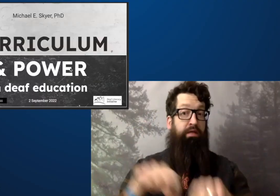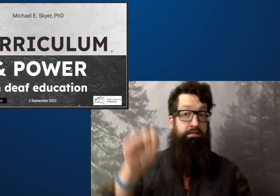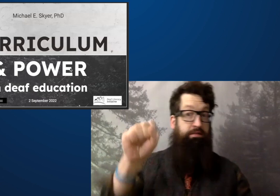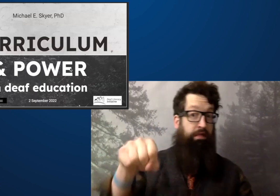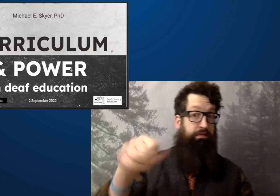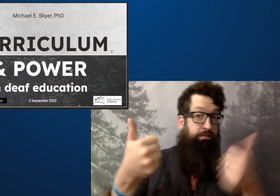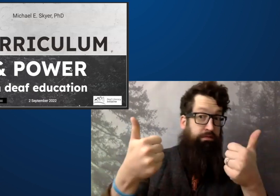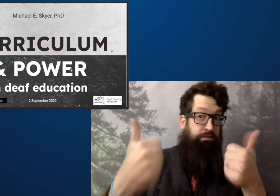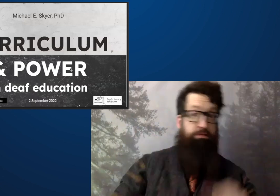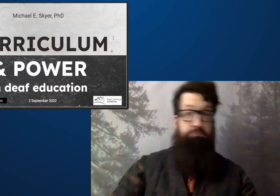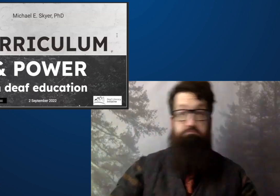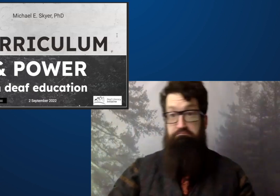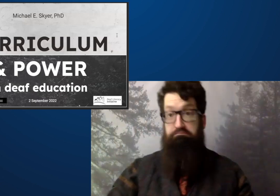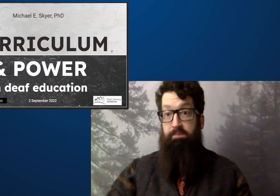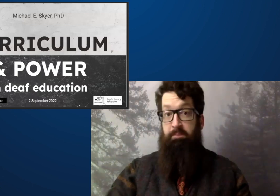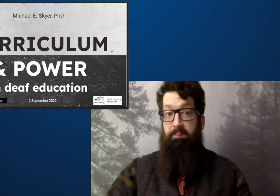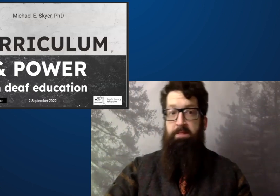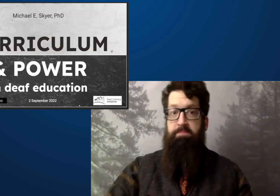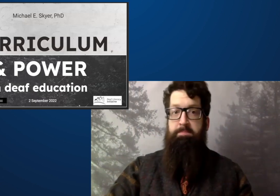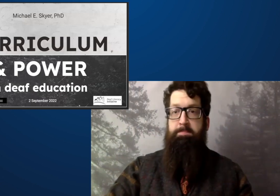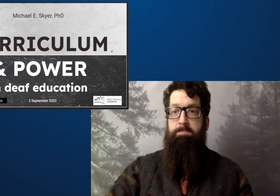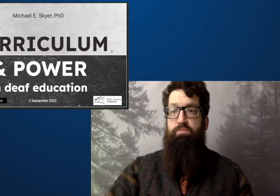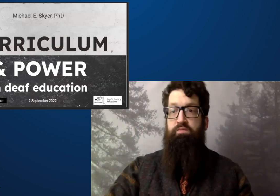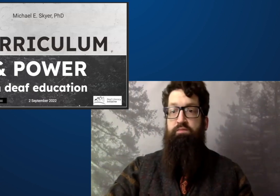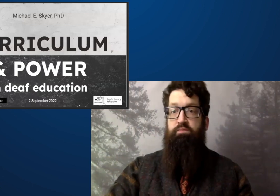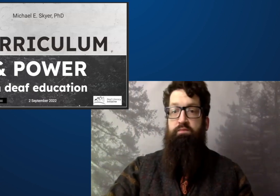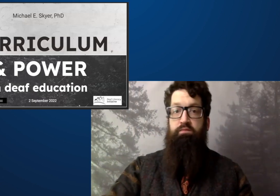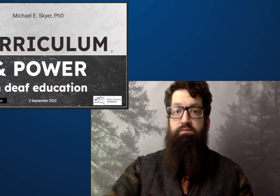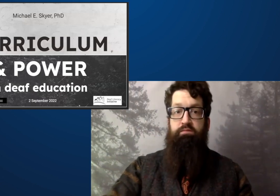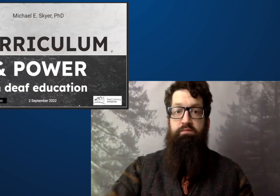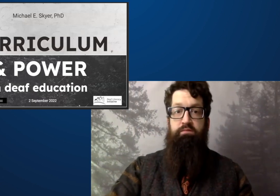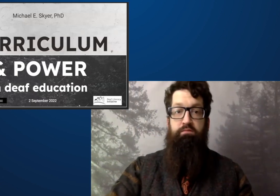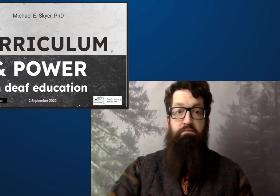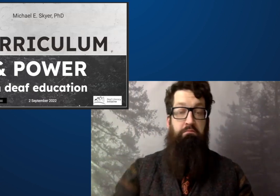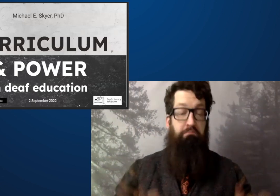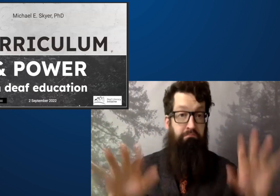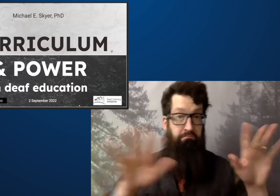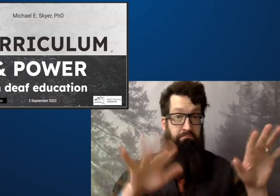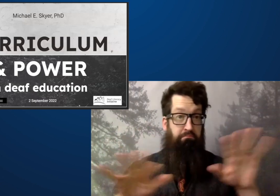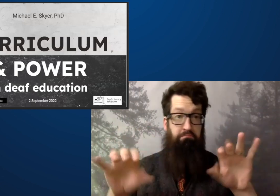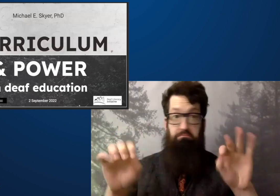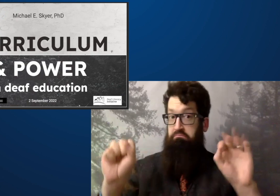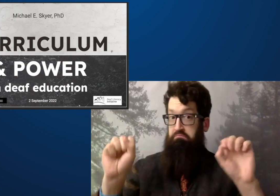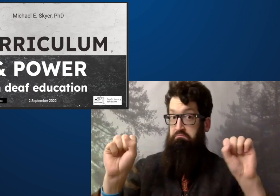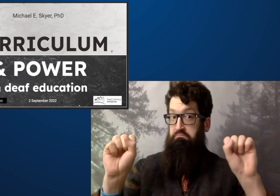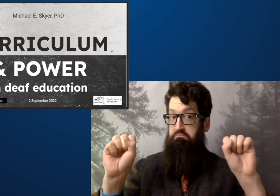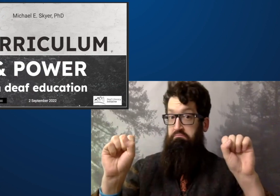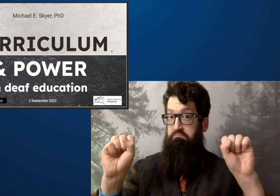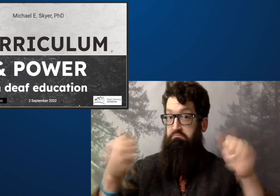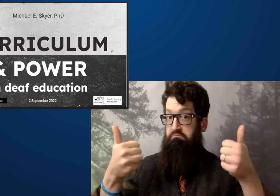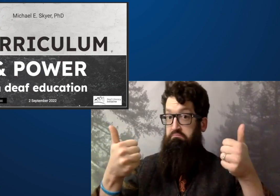You should be able to see my screen. Can I get a thumbs up that everybody can see the presentation slides that I have up?